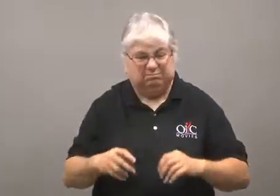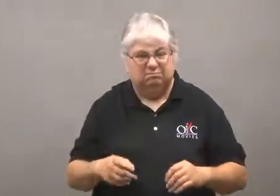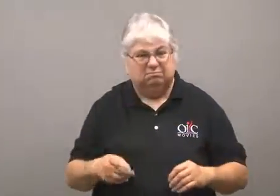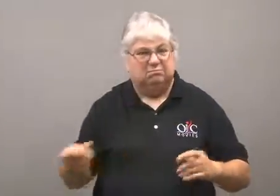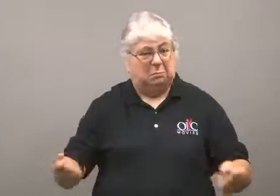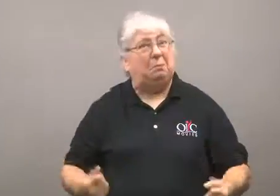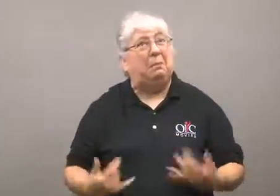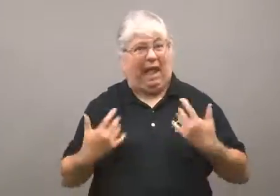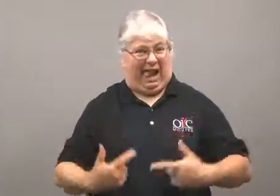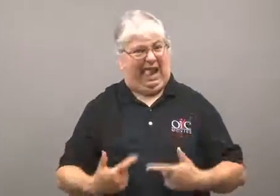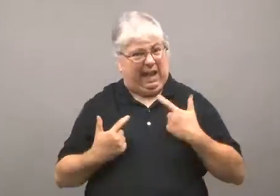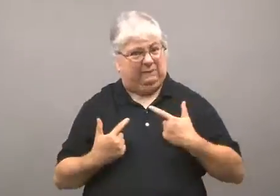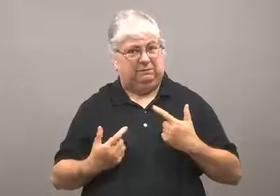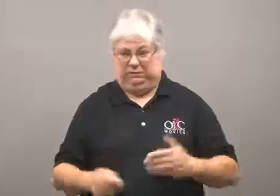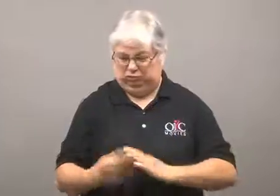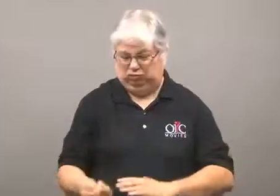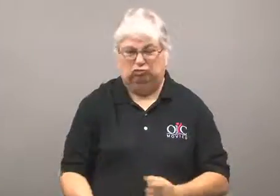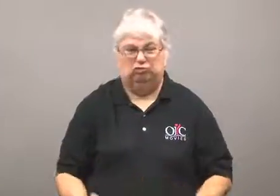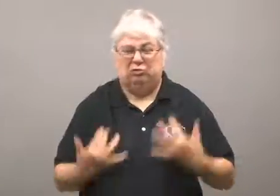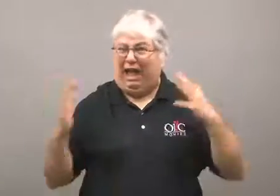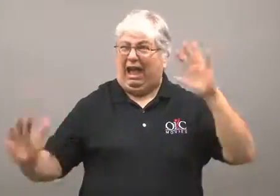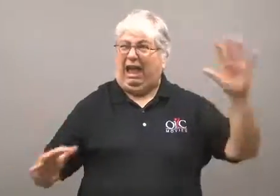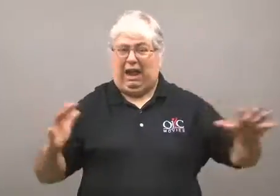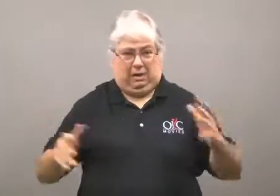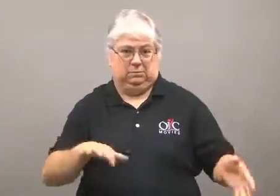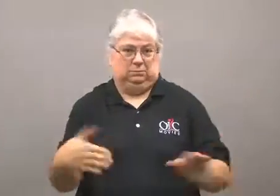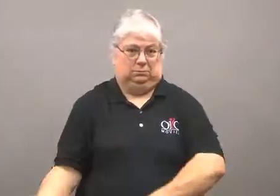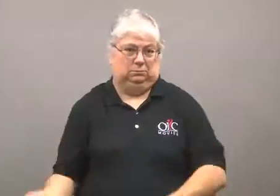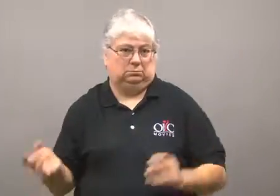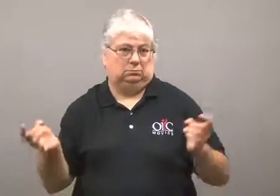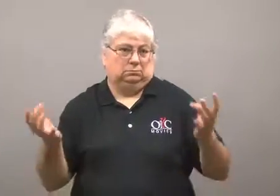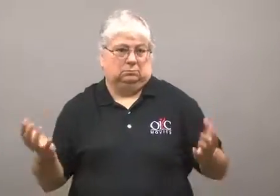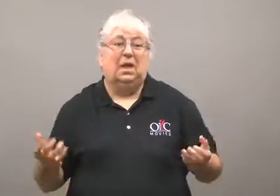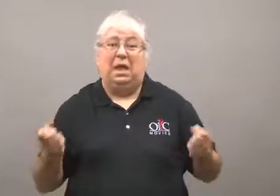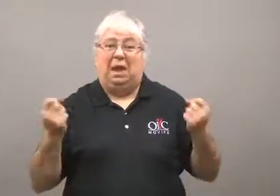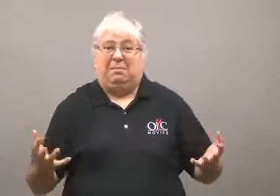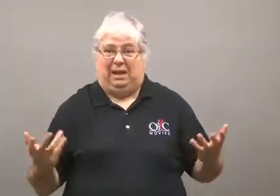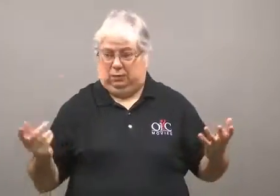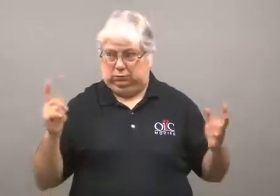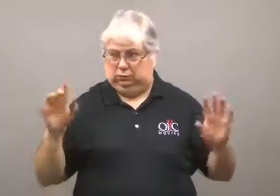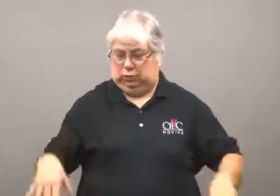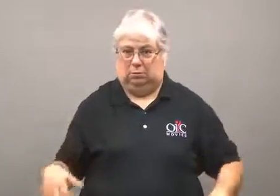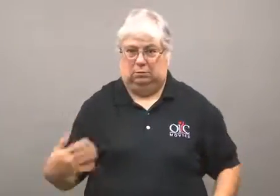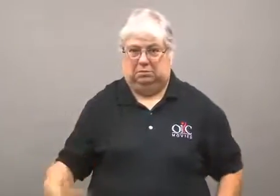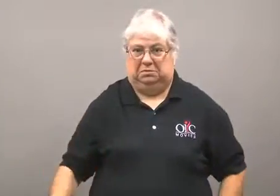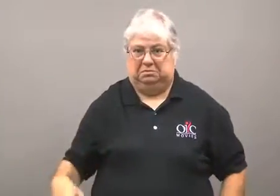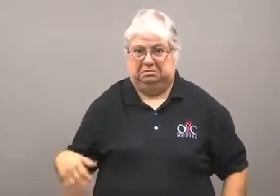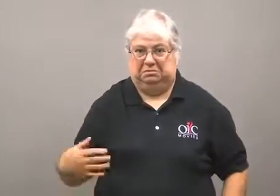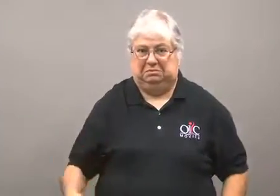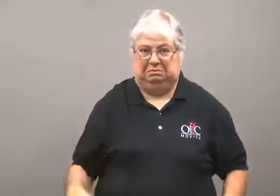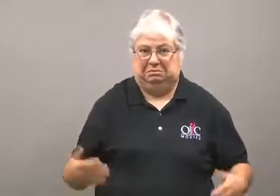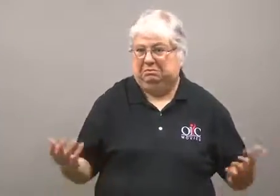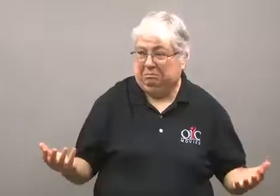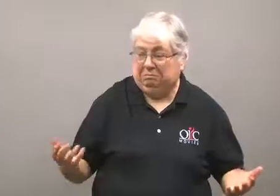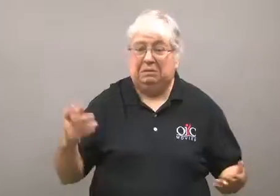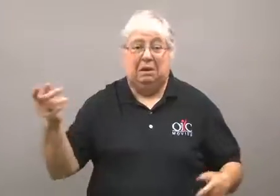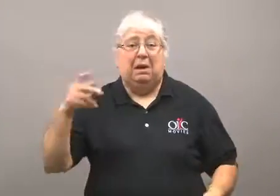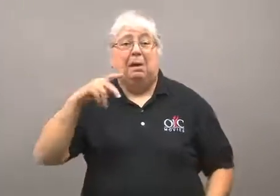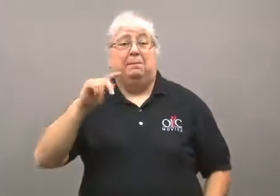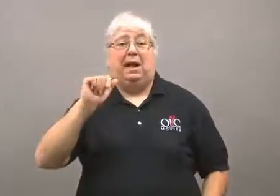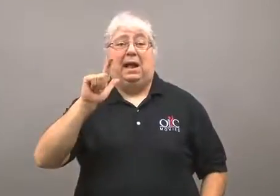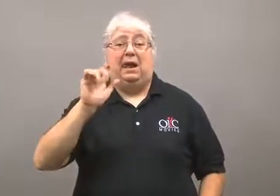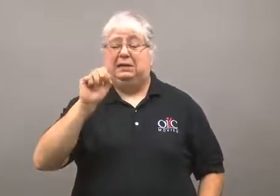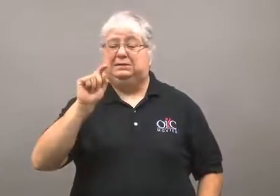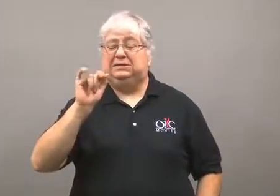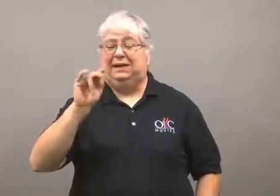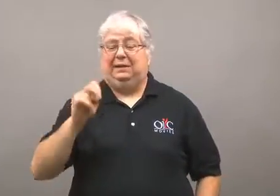An examination showed he had been burned alive. It was shocking.